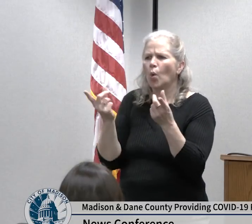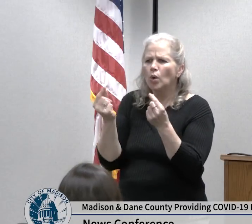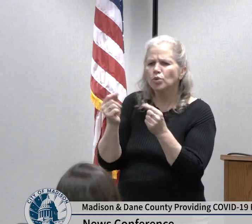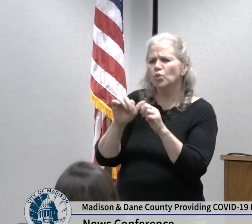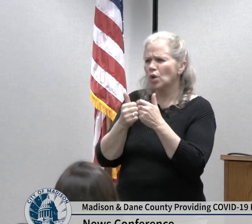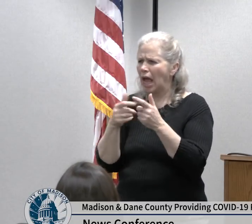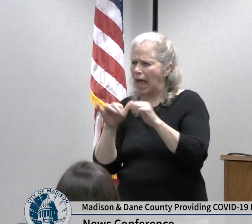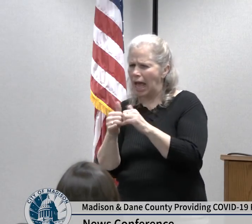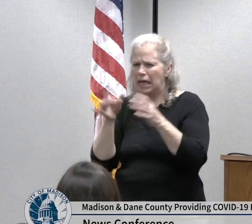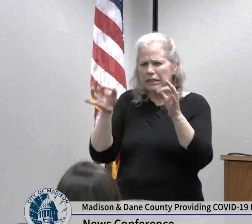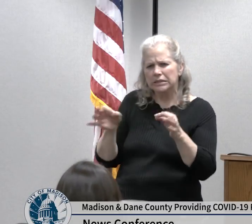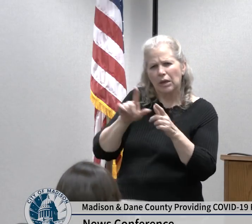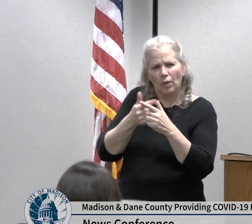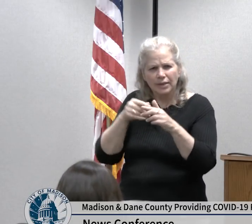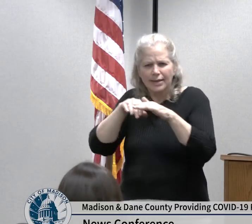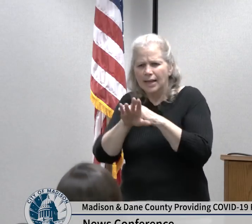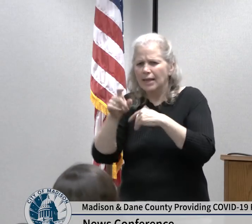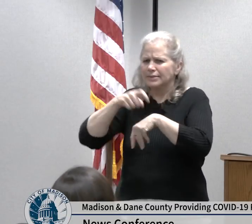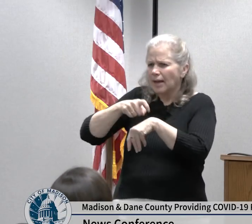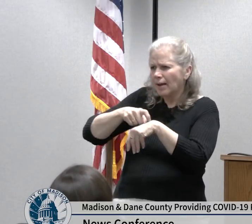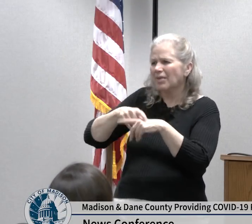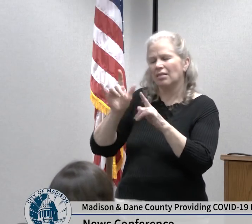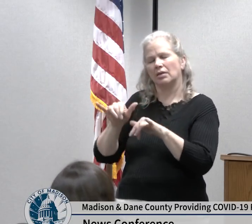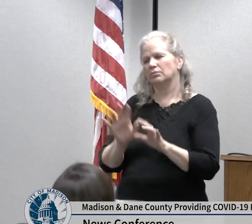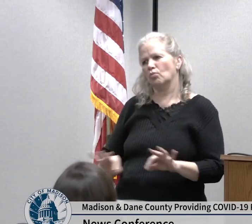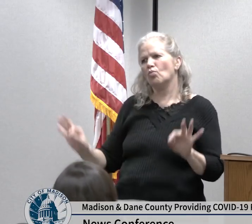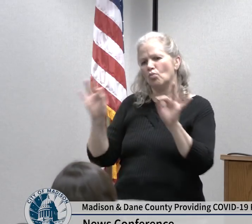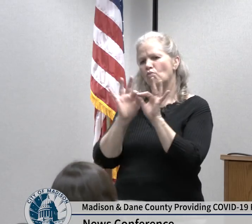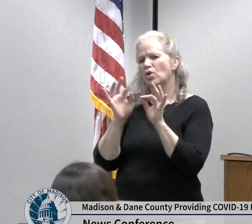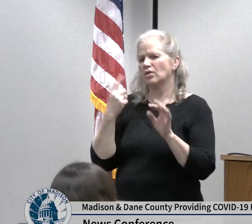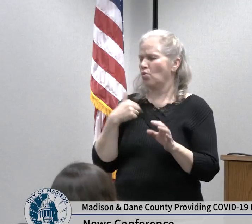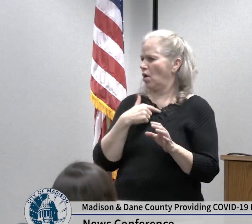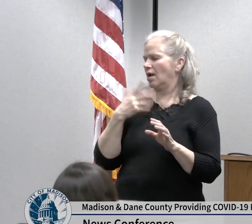of care and that's key in getting our community members the care that they